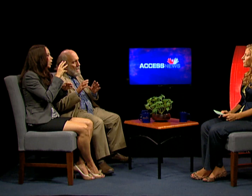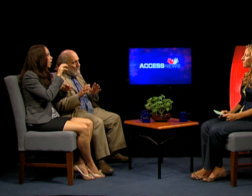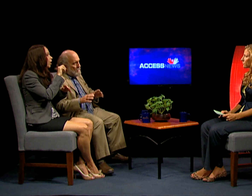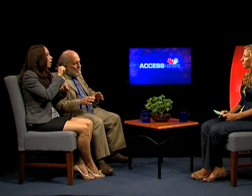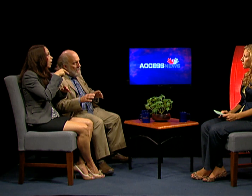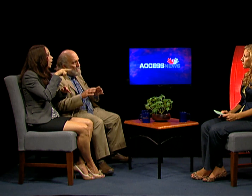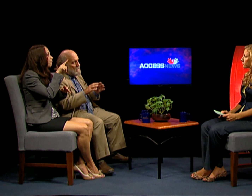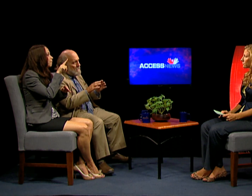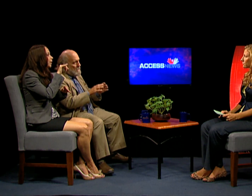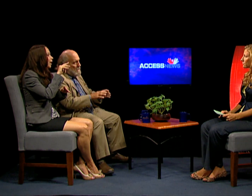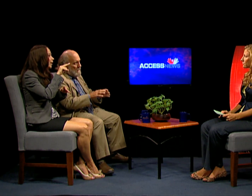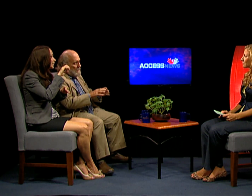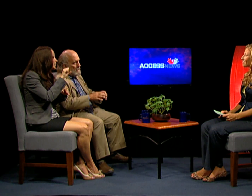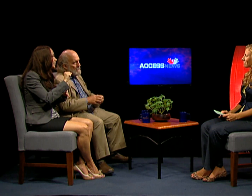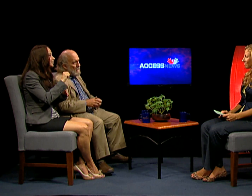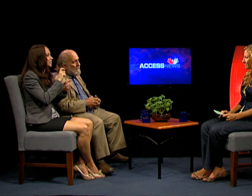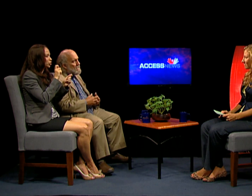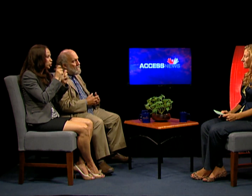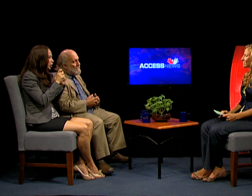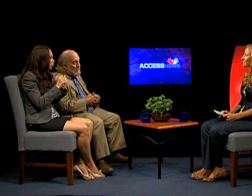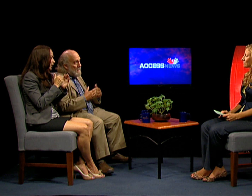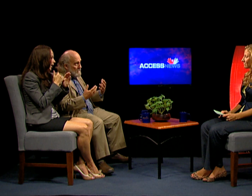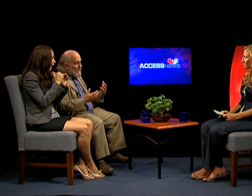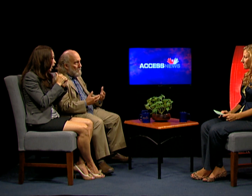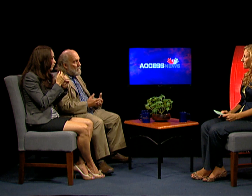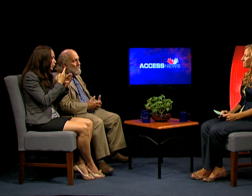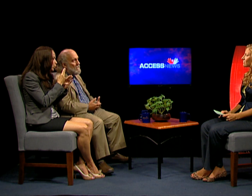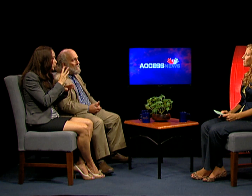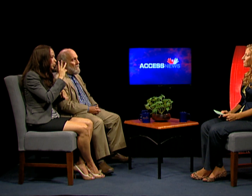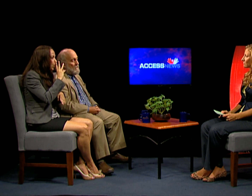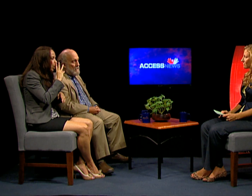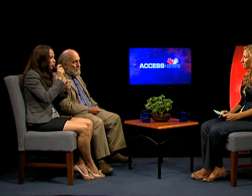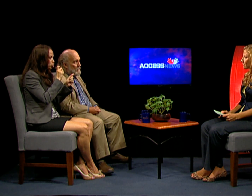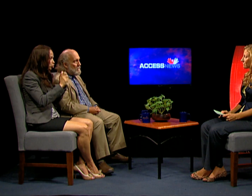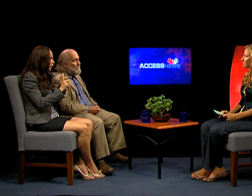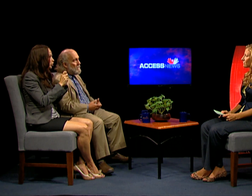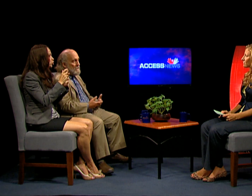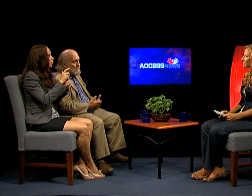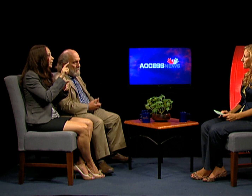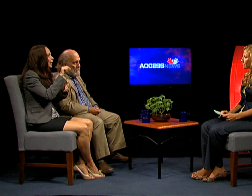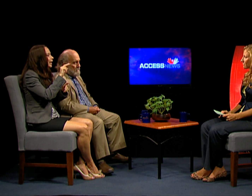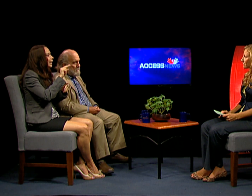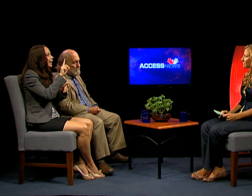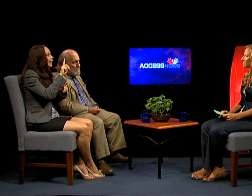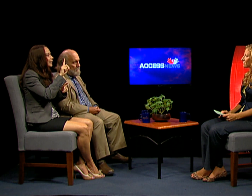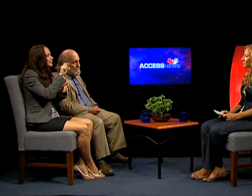AND CHANGING THE KINDS OF LANDSCAPING WE USE AROUND OUR COMMERCIAL BUILDINGS AND OUR HOMES.